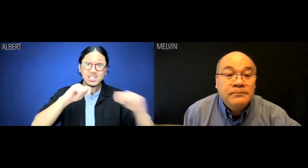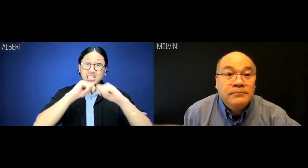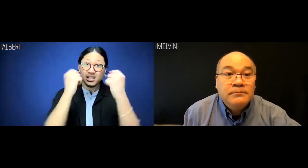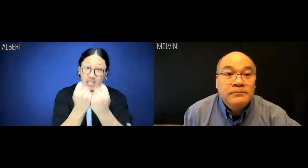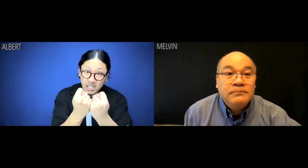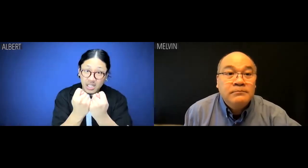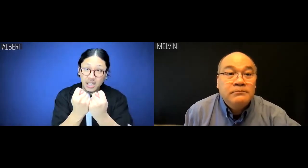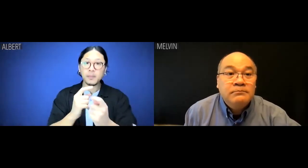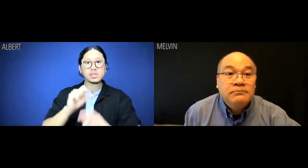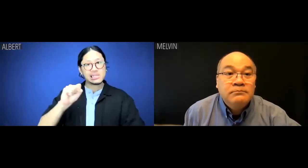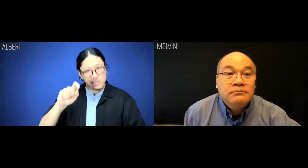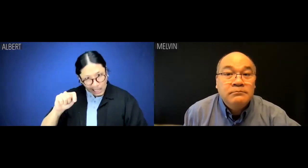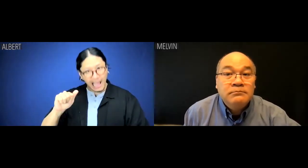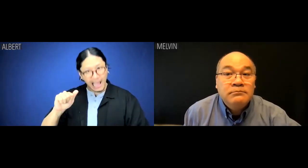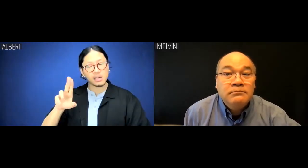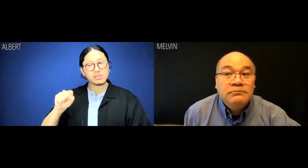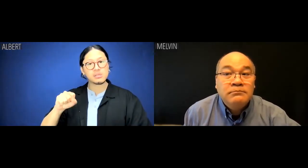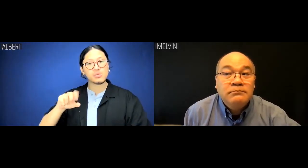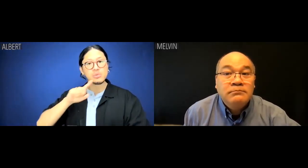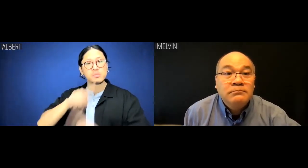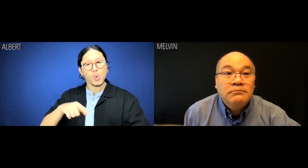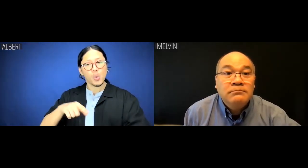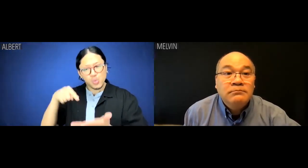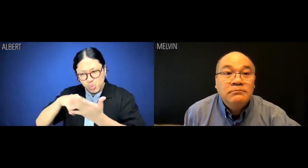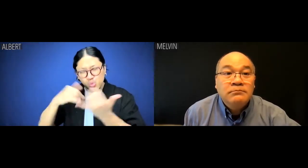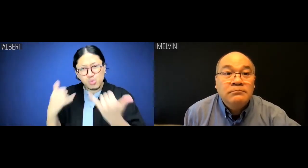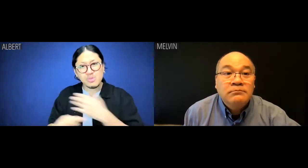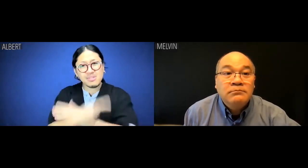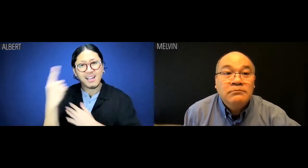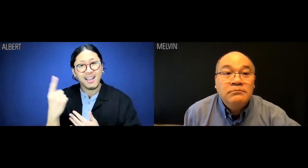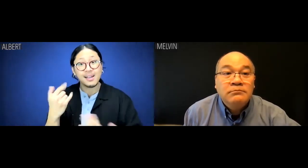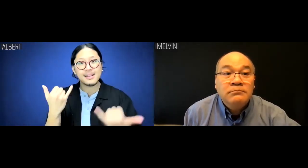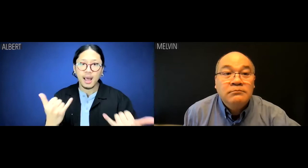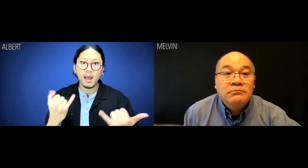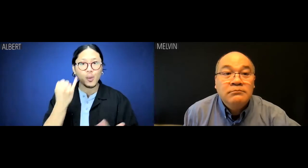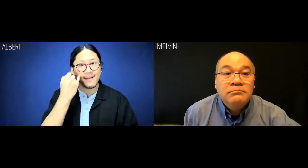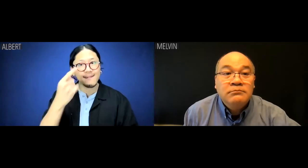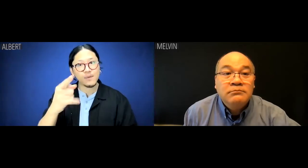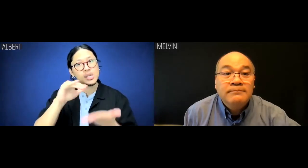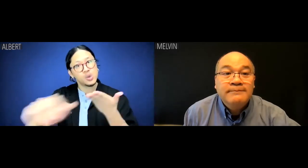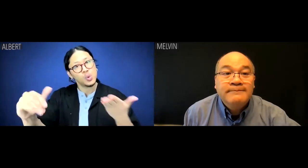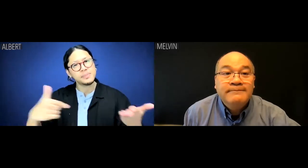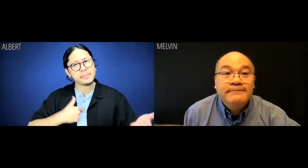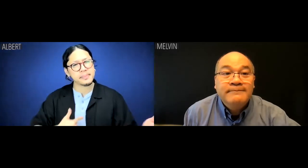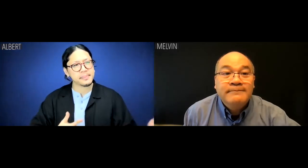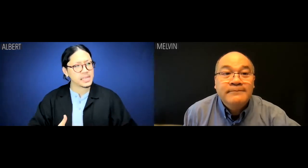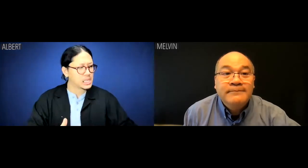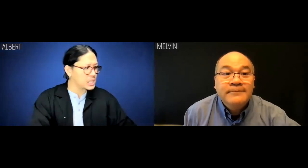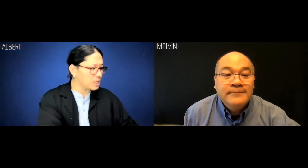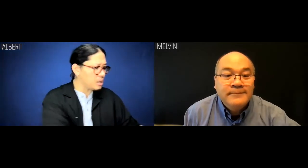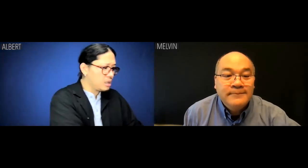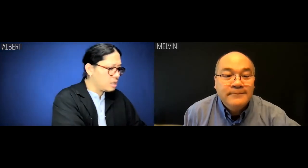We have a team status report due end of day now, if you'll excuse me.